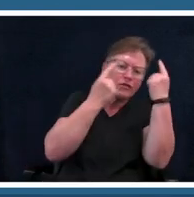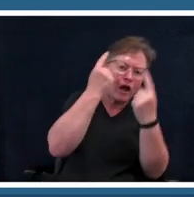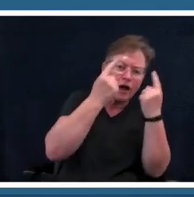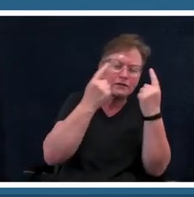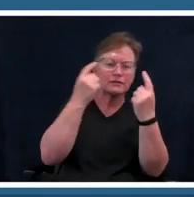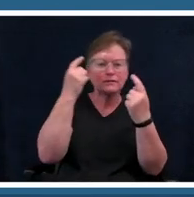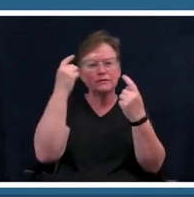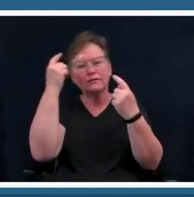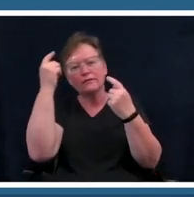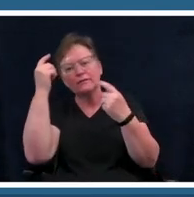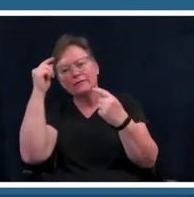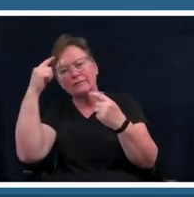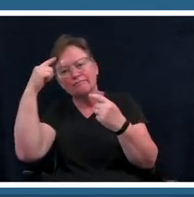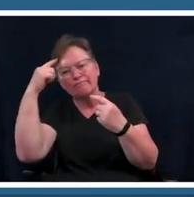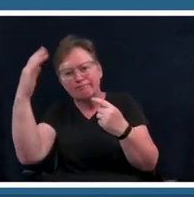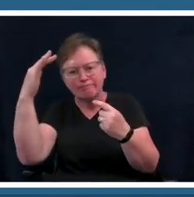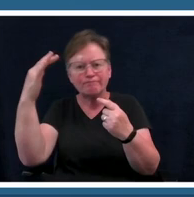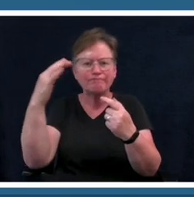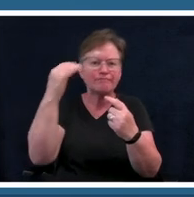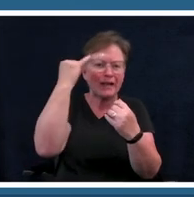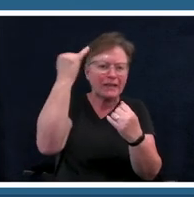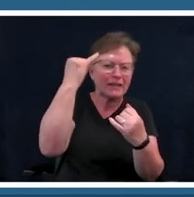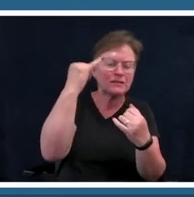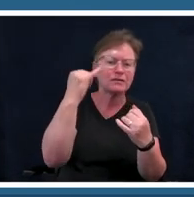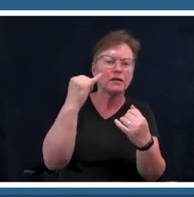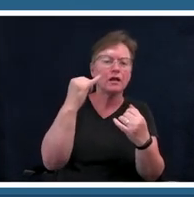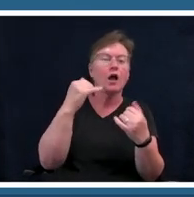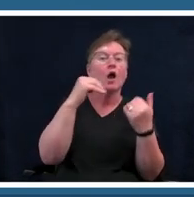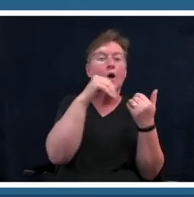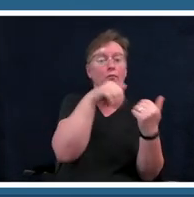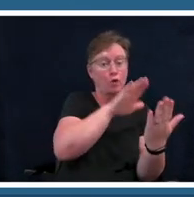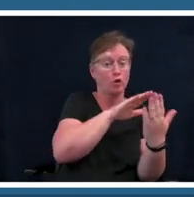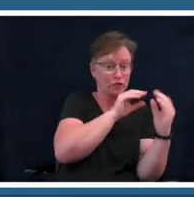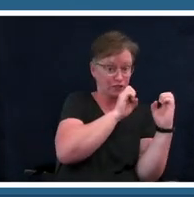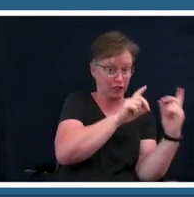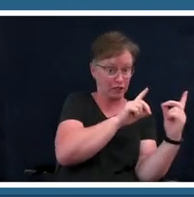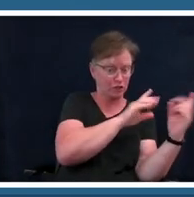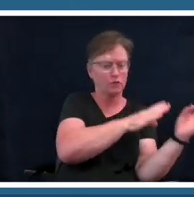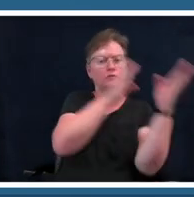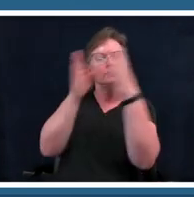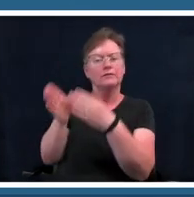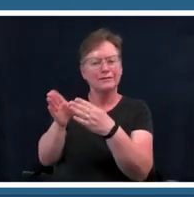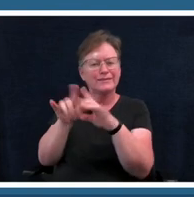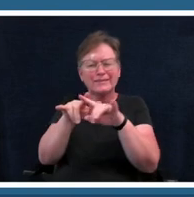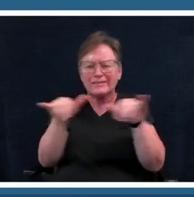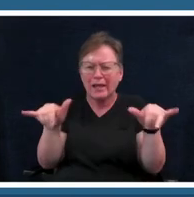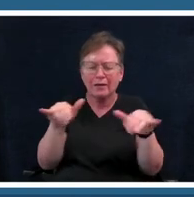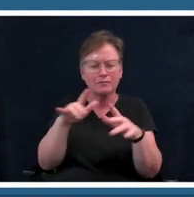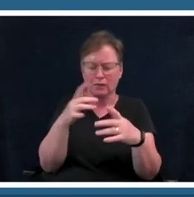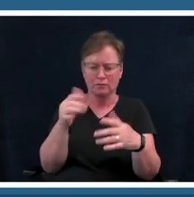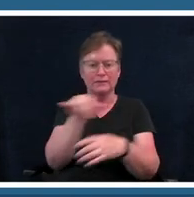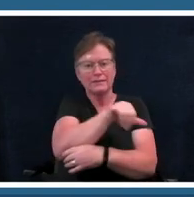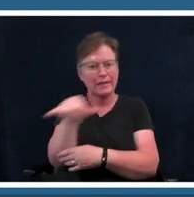blues in that same type of a way so this aab lyrical structure is just that it's